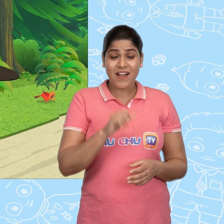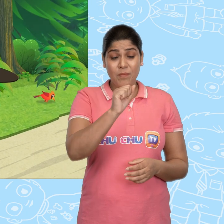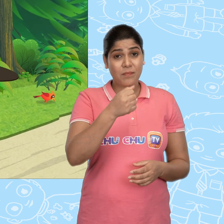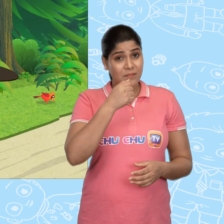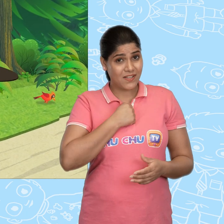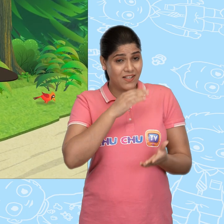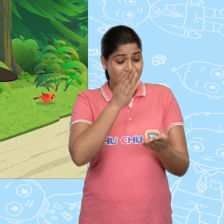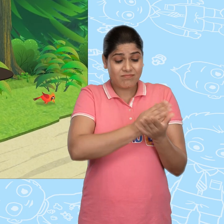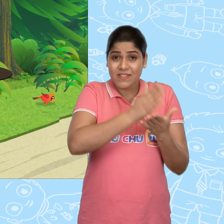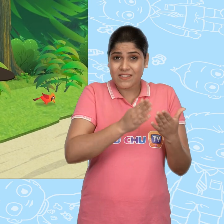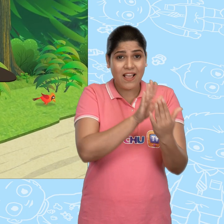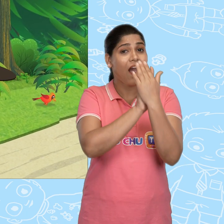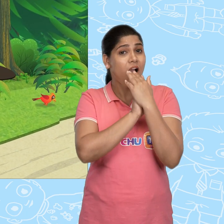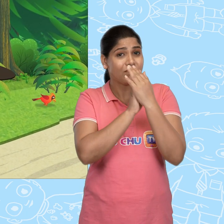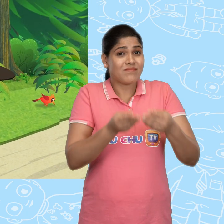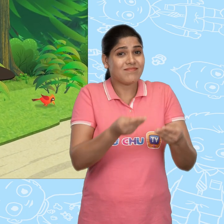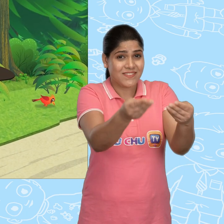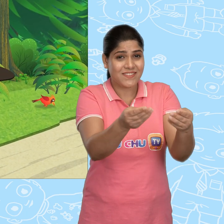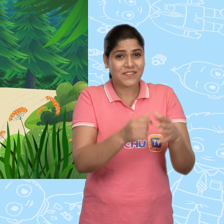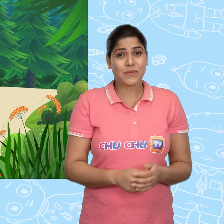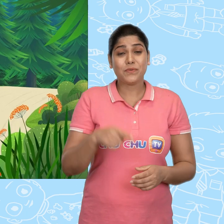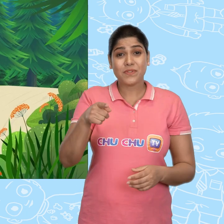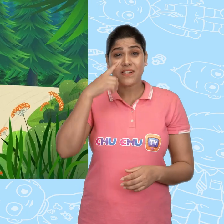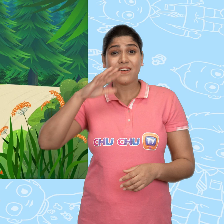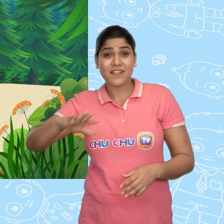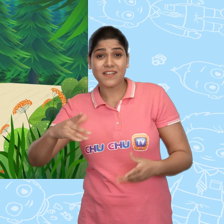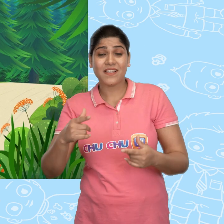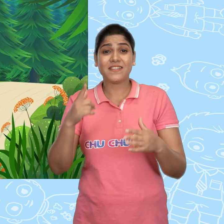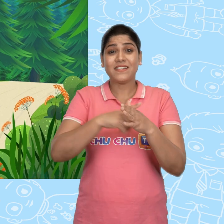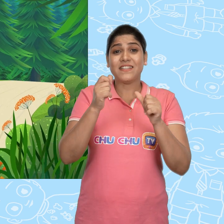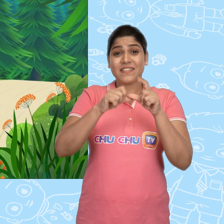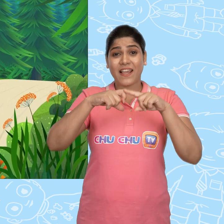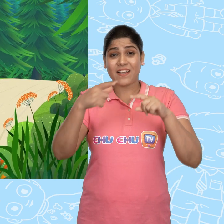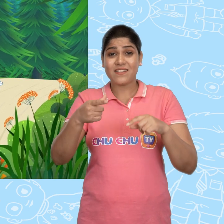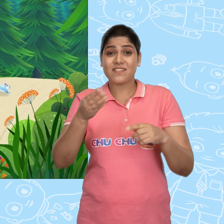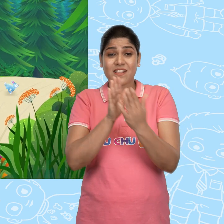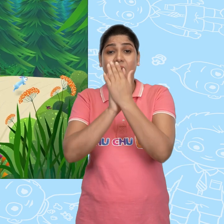Please take my sandwich. The girl took Jack's sandwich.